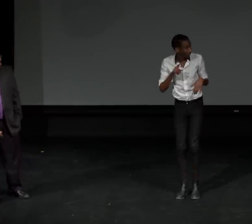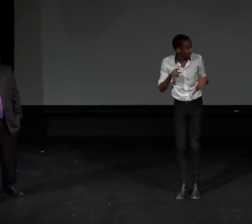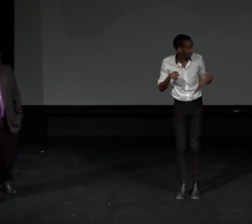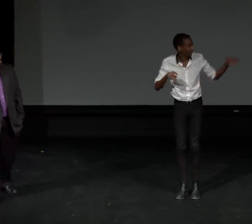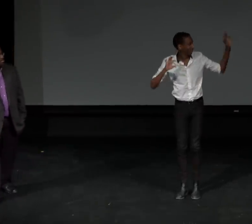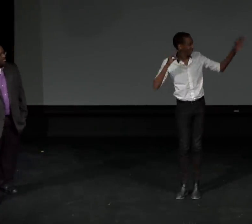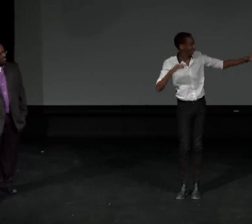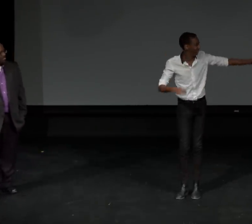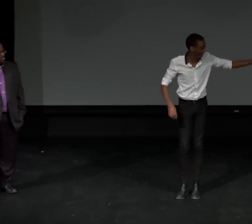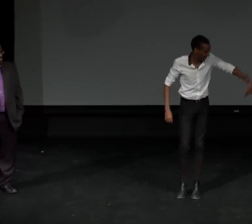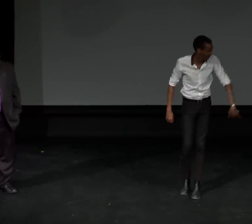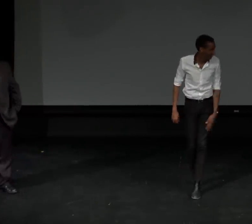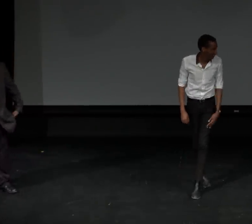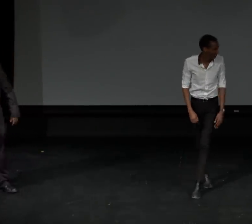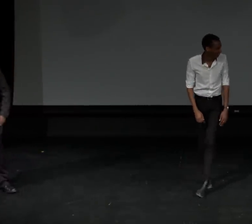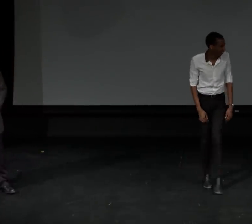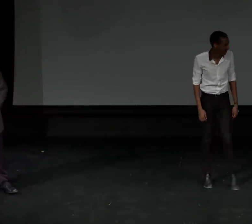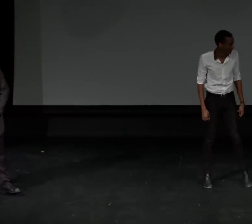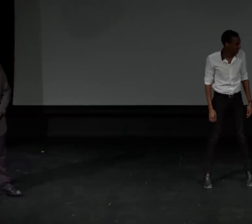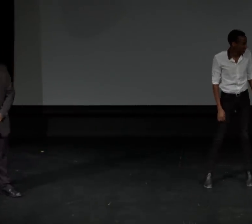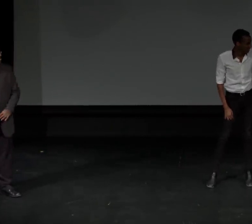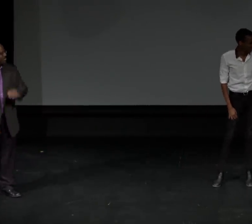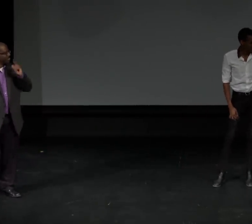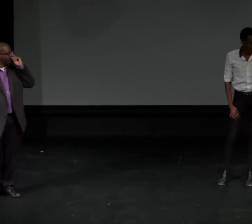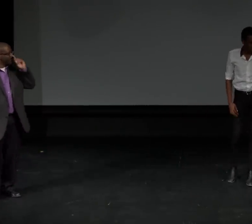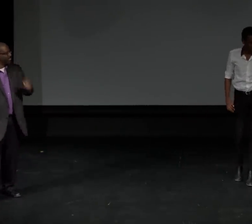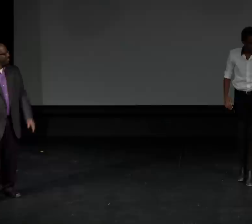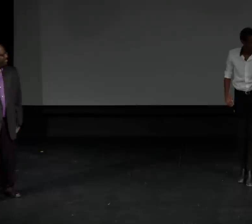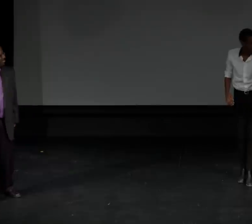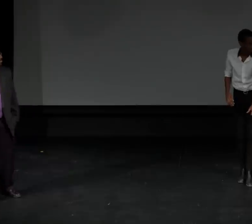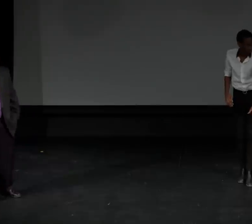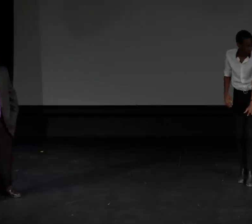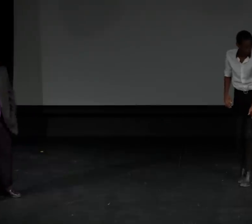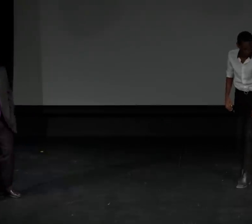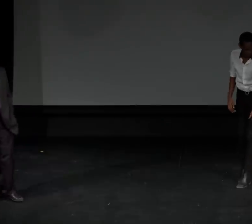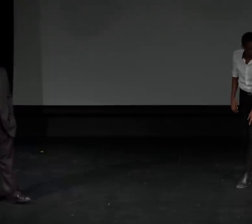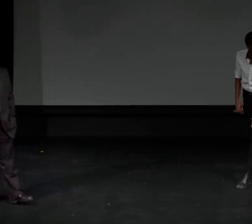Thank you. Any other questions? All right. We have someone else. Please come on up.